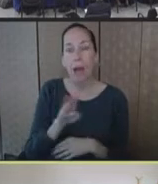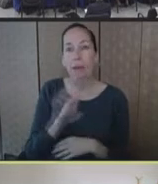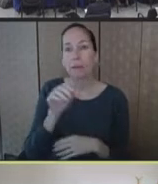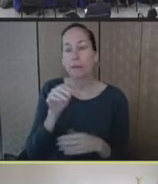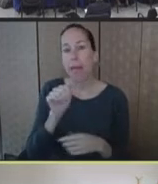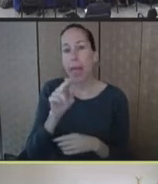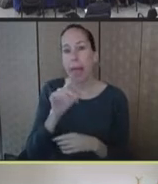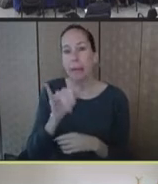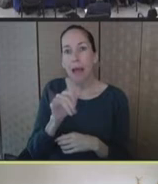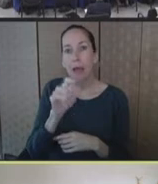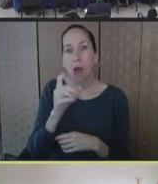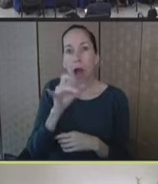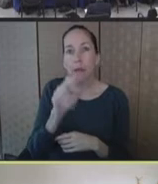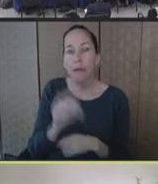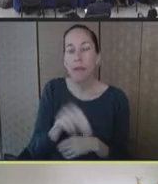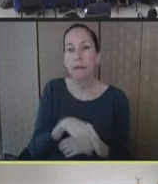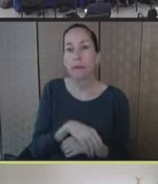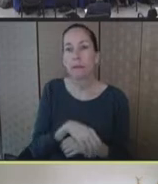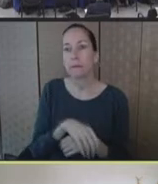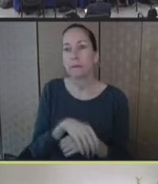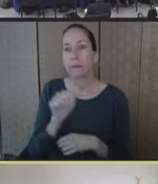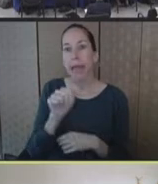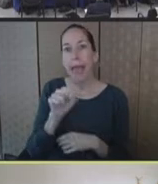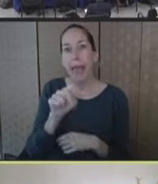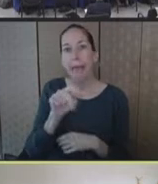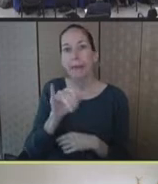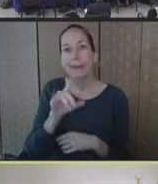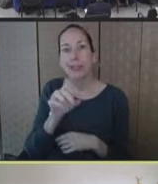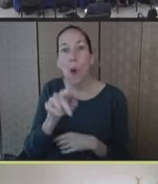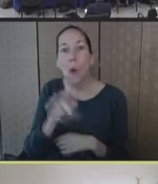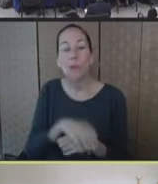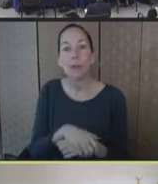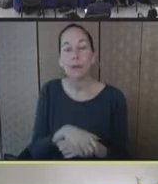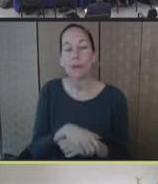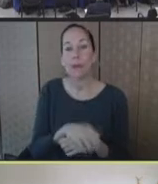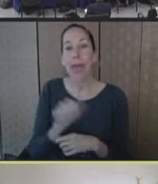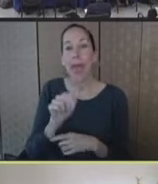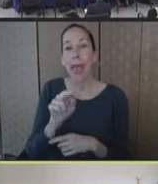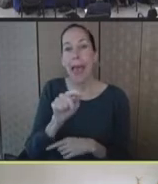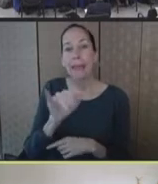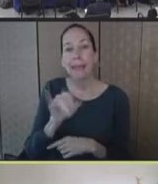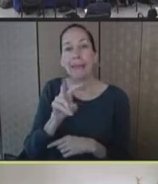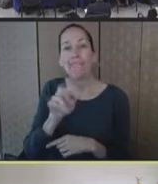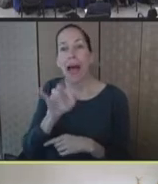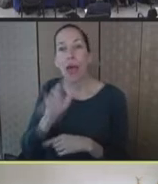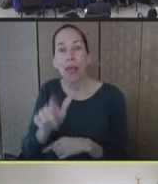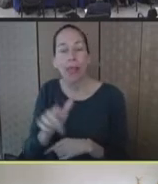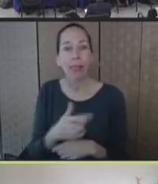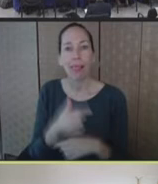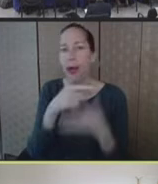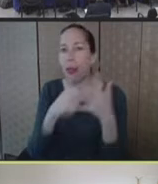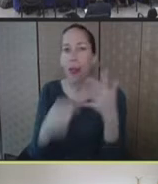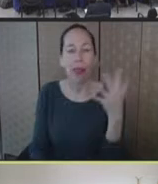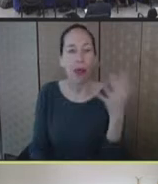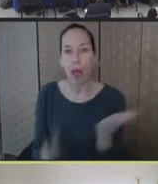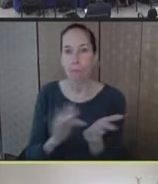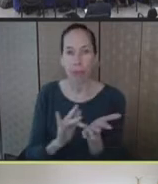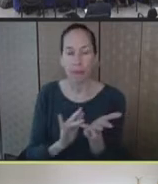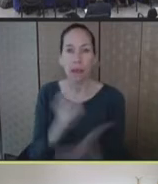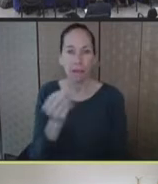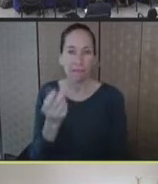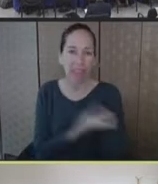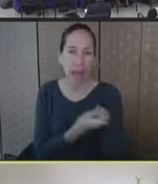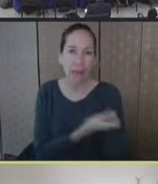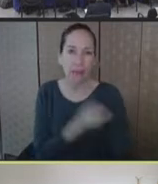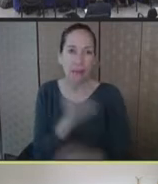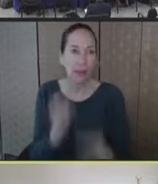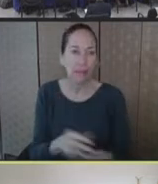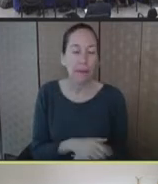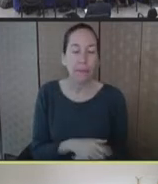antiviral drugs, certainly of course vaccines, and in the wake of the initial days of COVID, and with